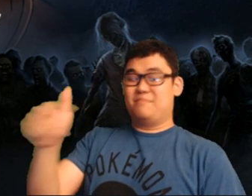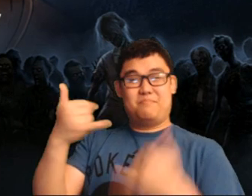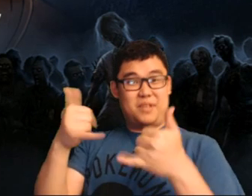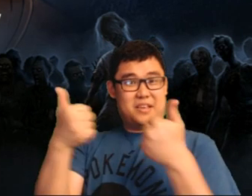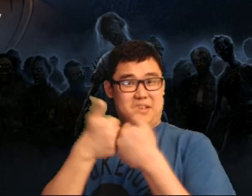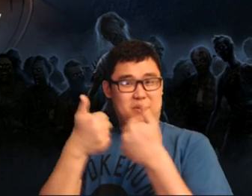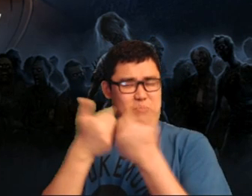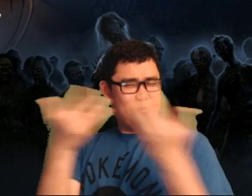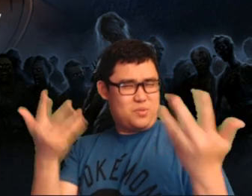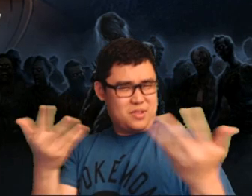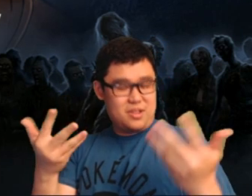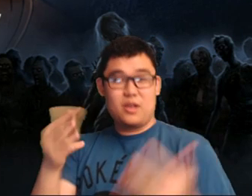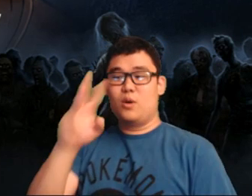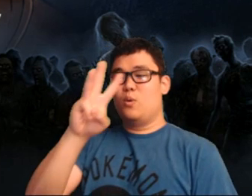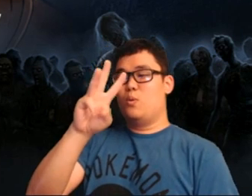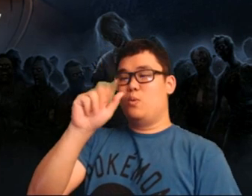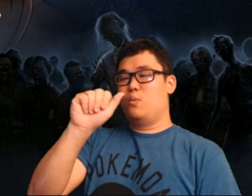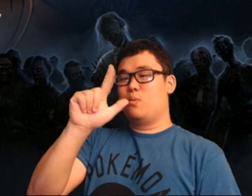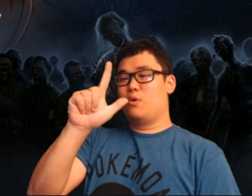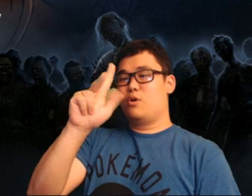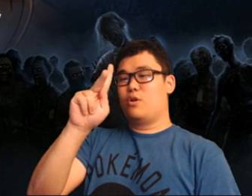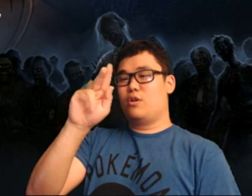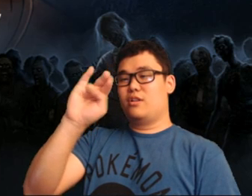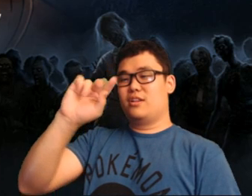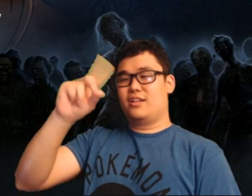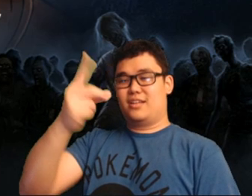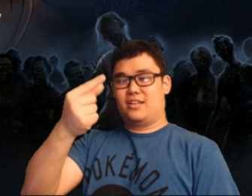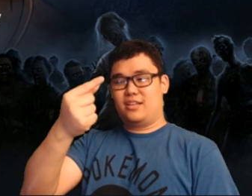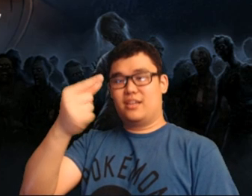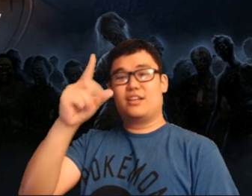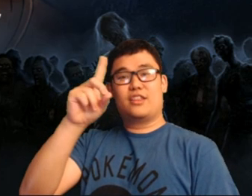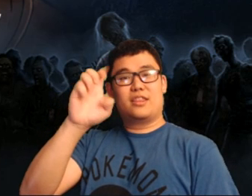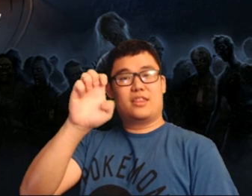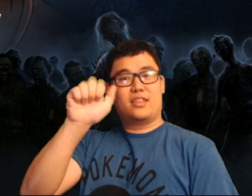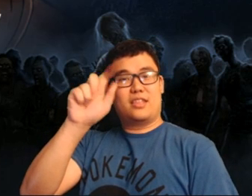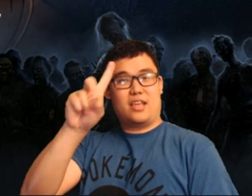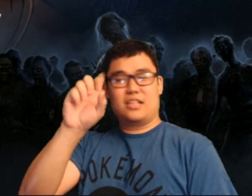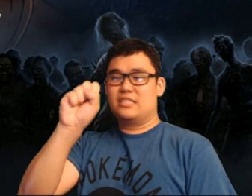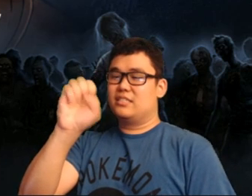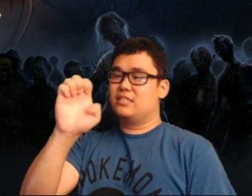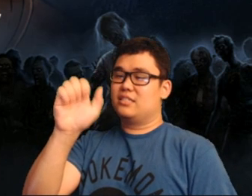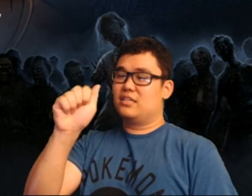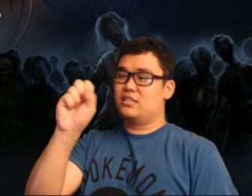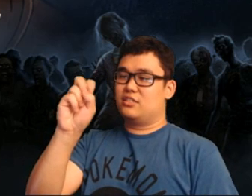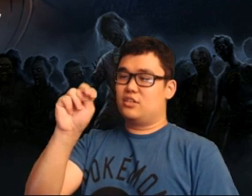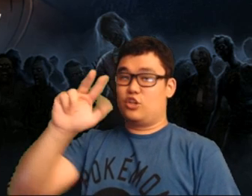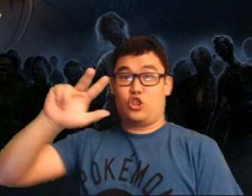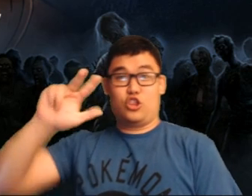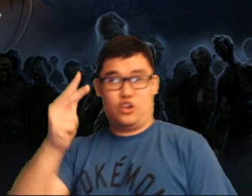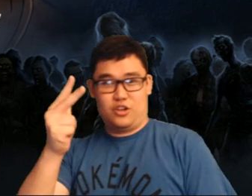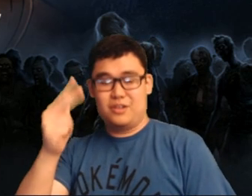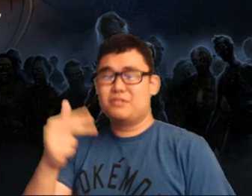This game I'm playing right now is Walking Dead Season 3.